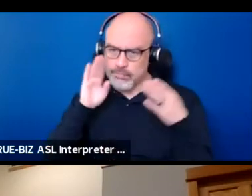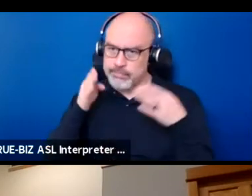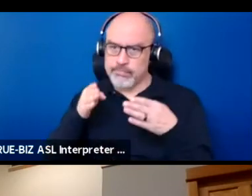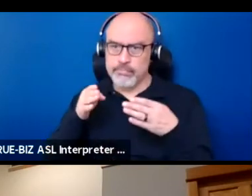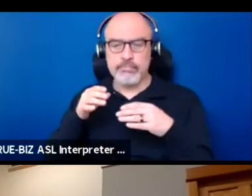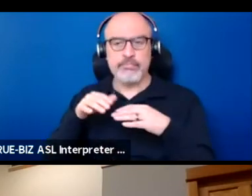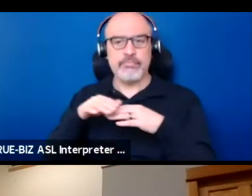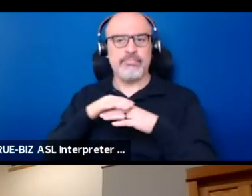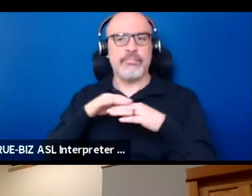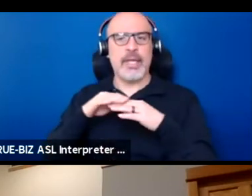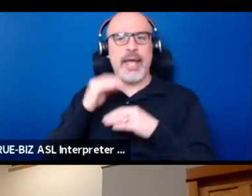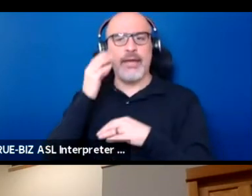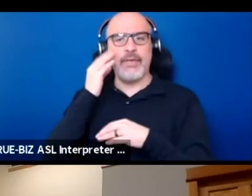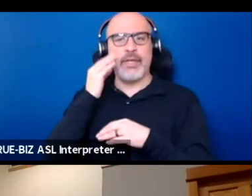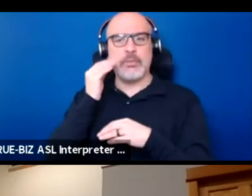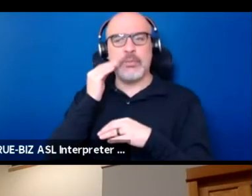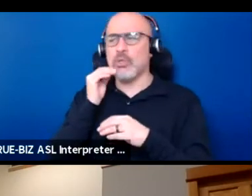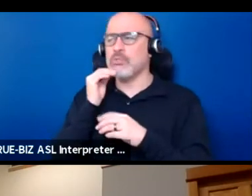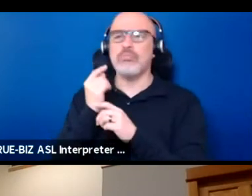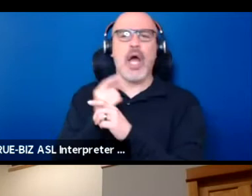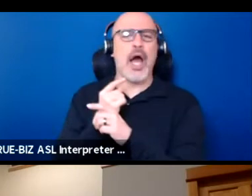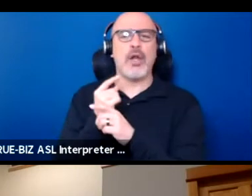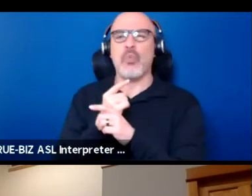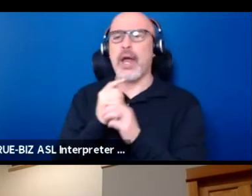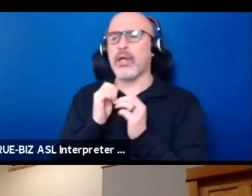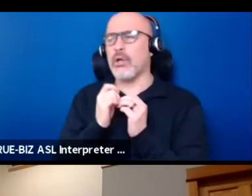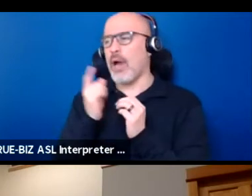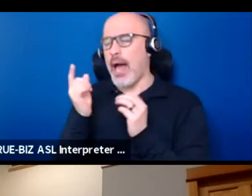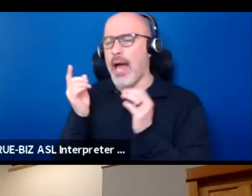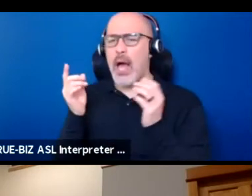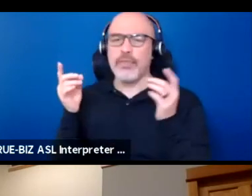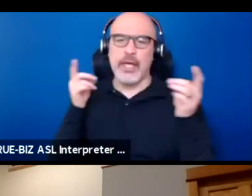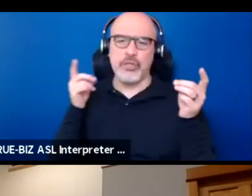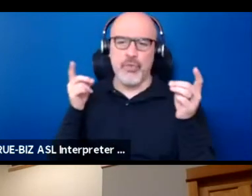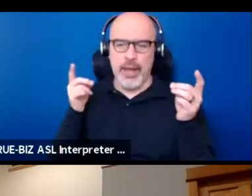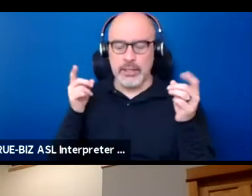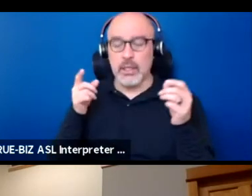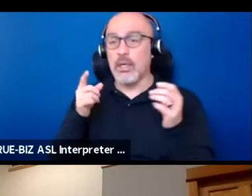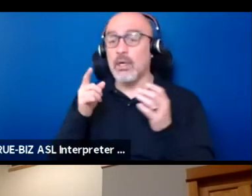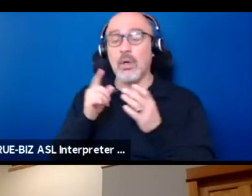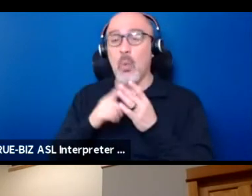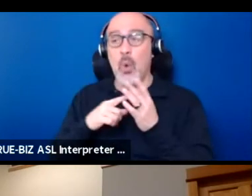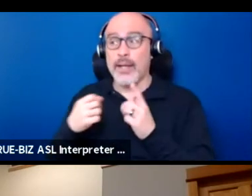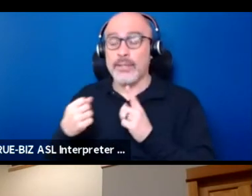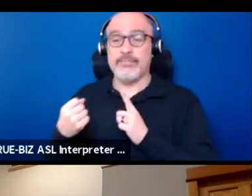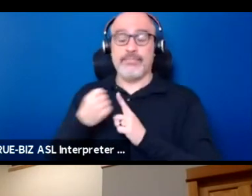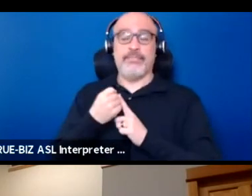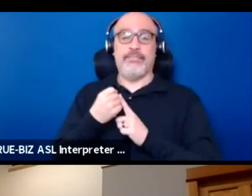It's not gonna be a regular, how they direct things. And one of the things that struck me was her approach